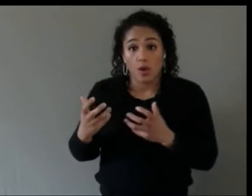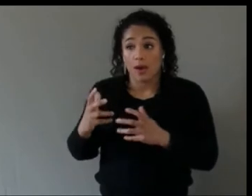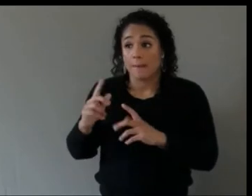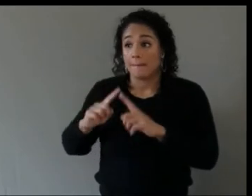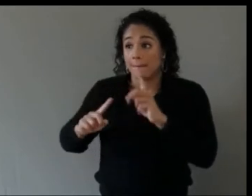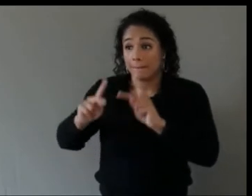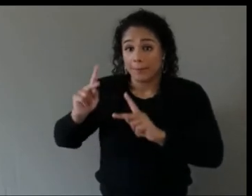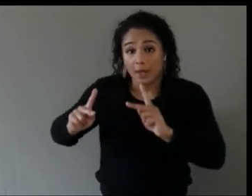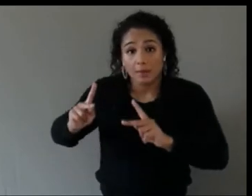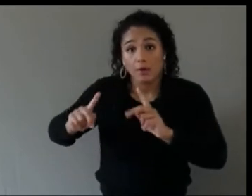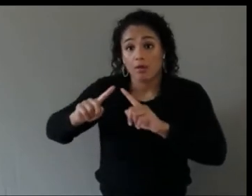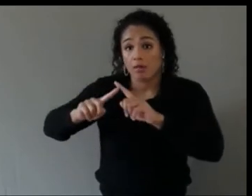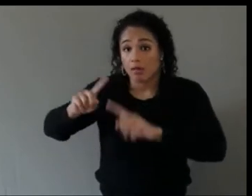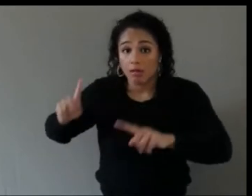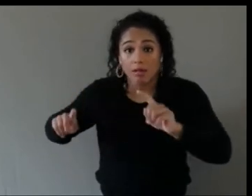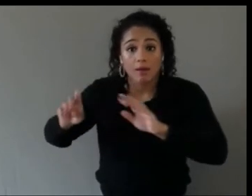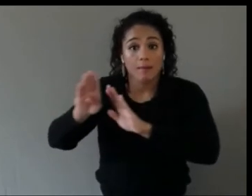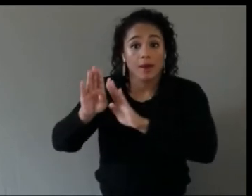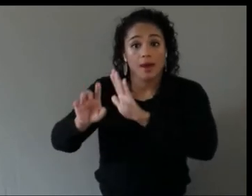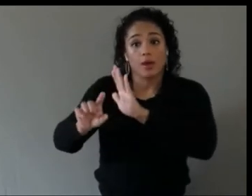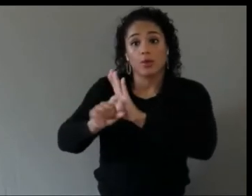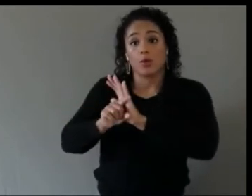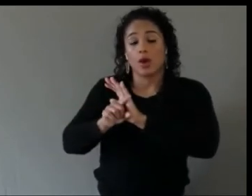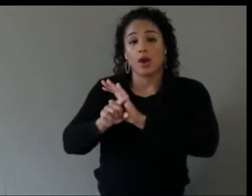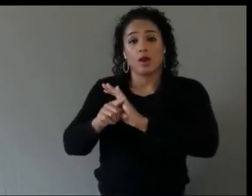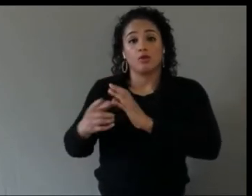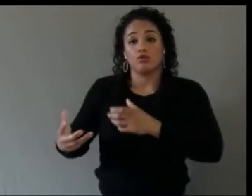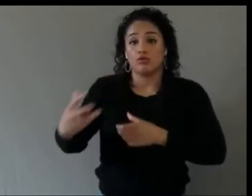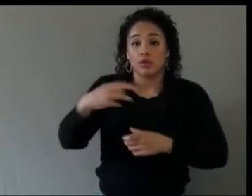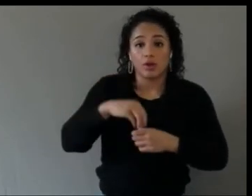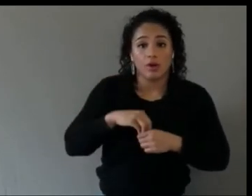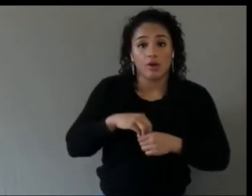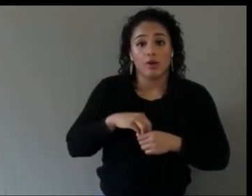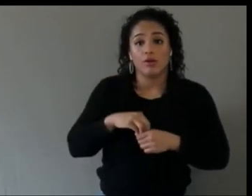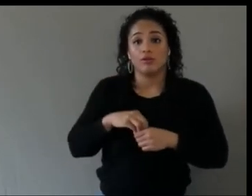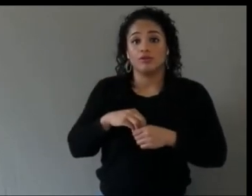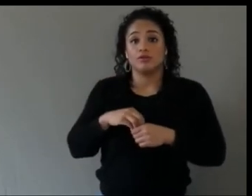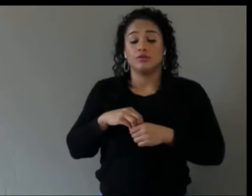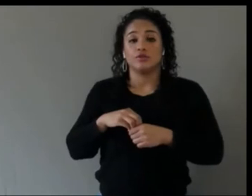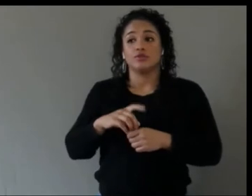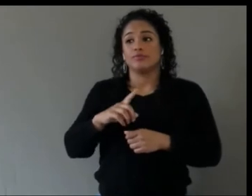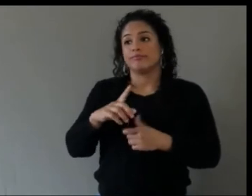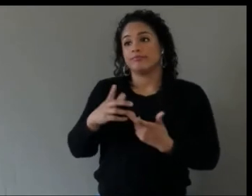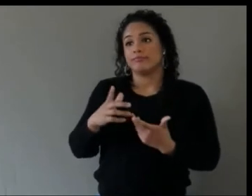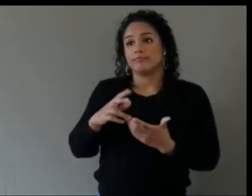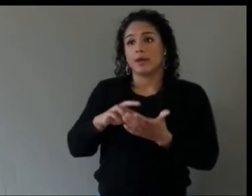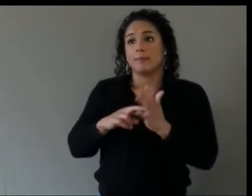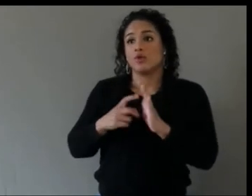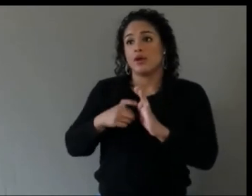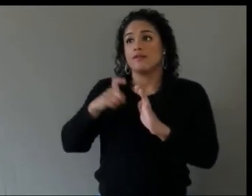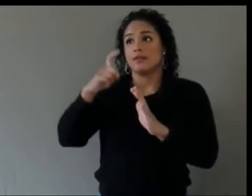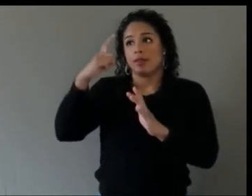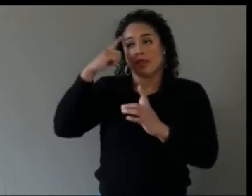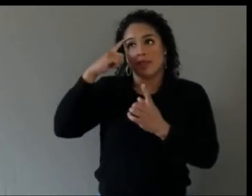Due to constraints you probably have to be more focused on who am I going to listen to